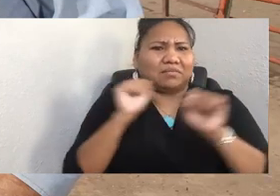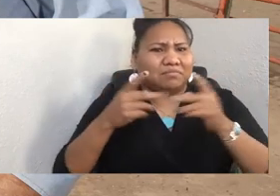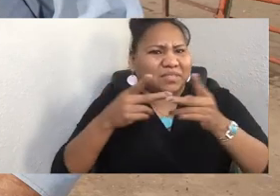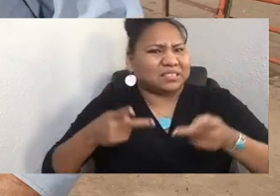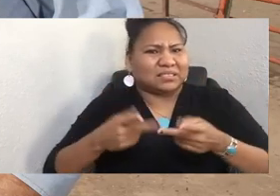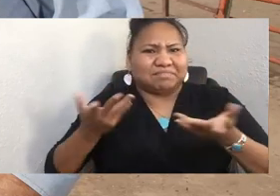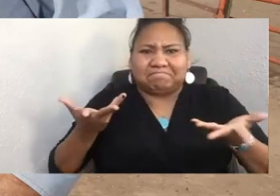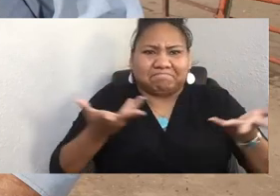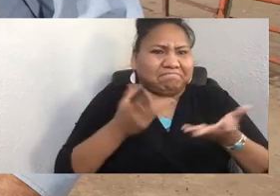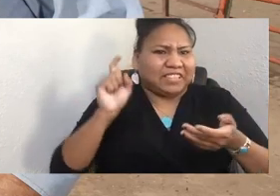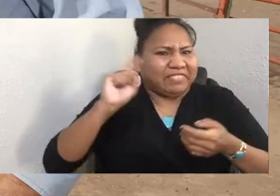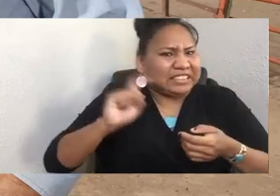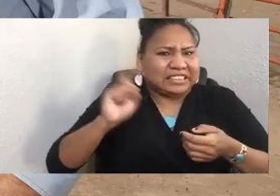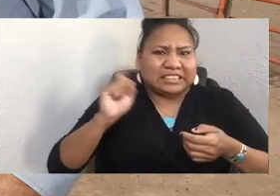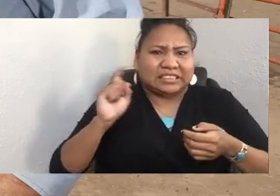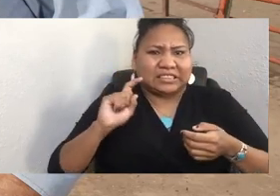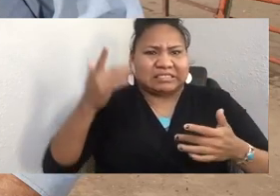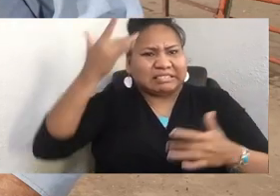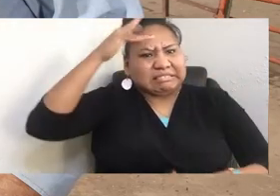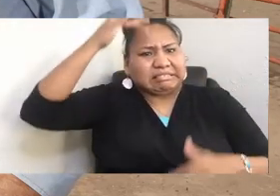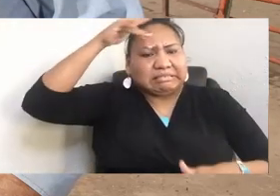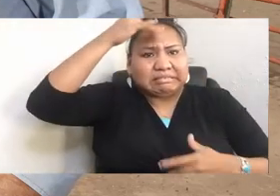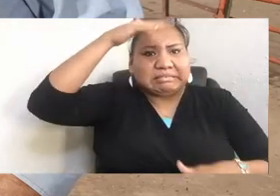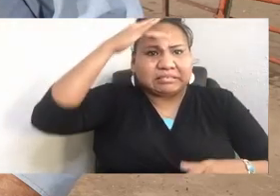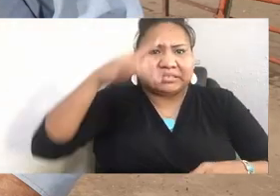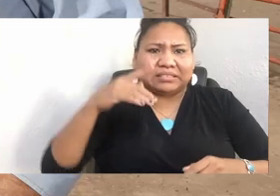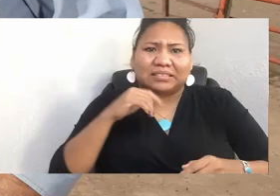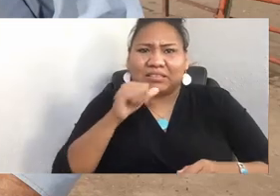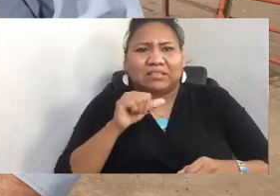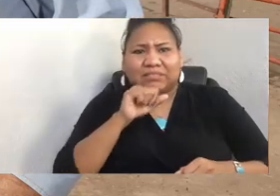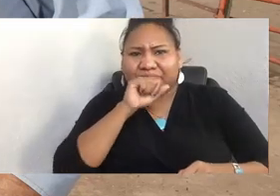that it didn't love Indians, and it wouldn't let Native people go into public spaces.